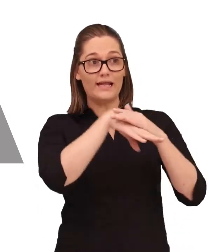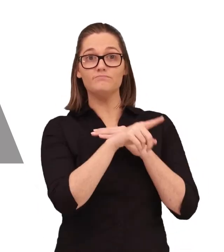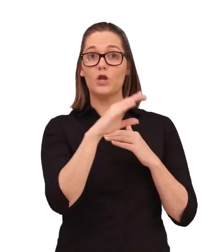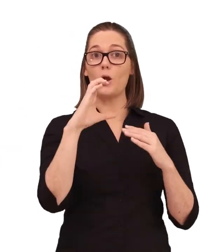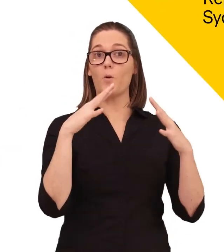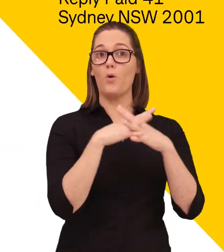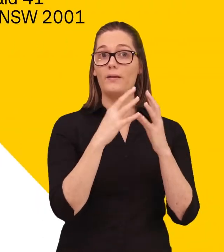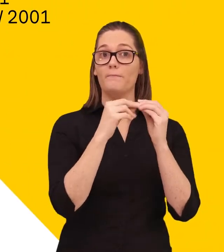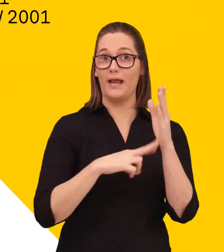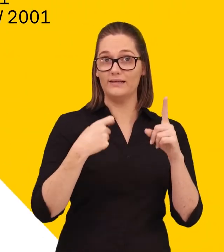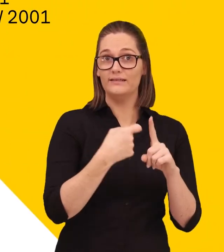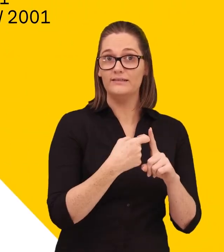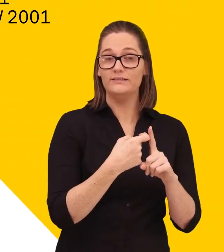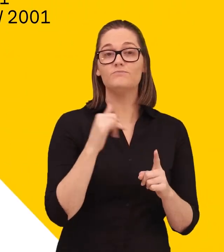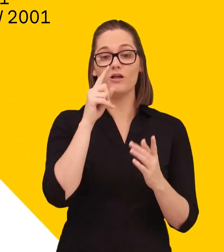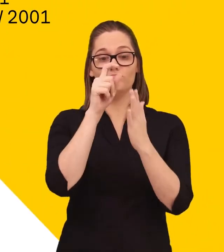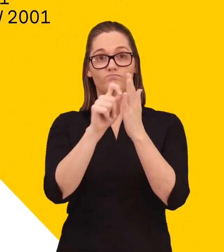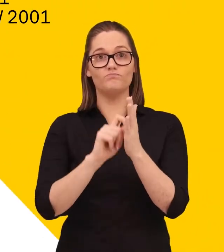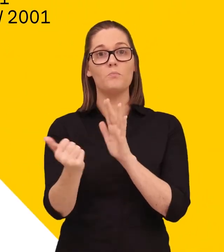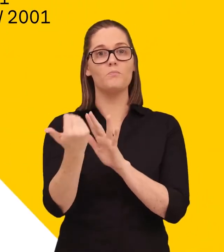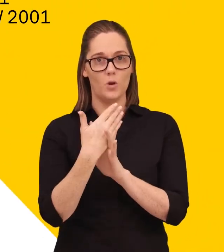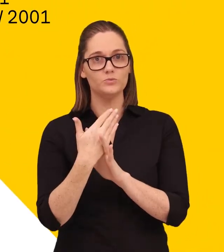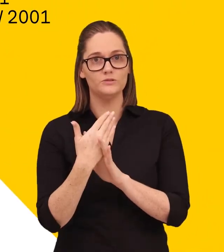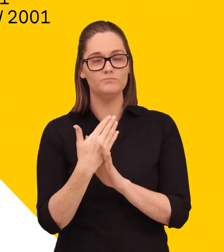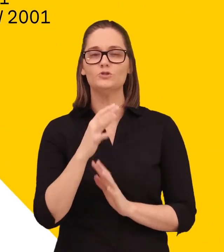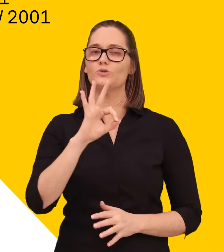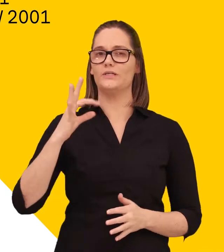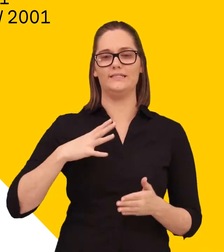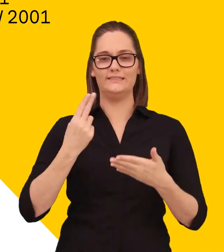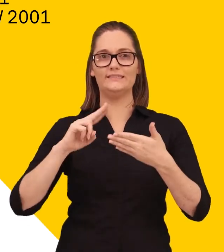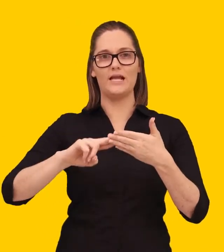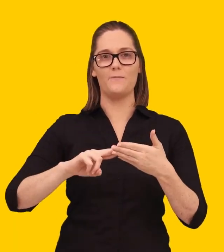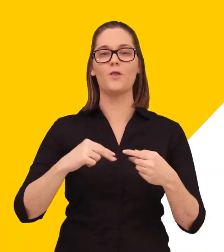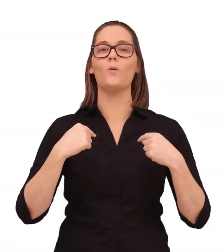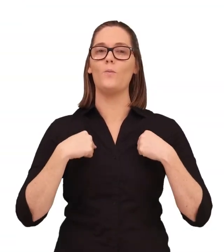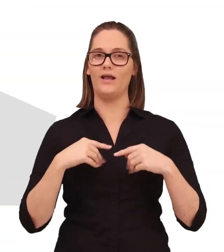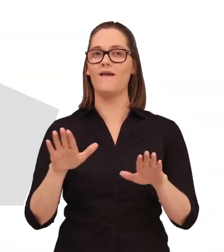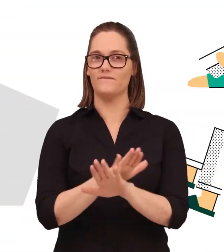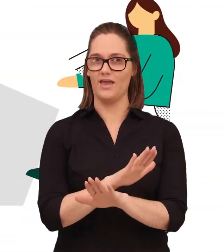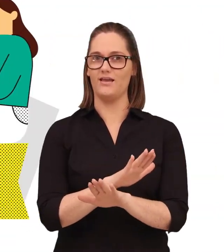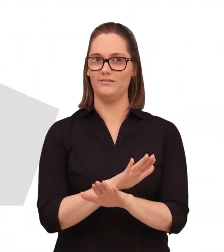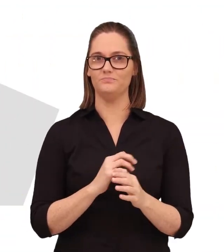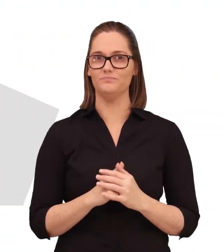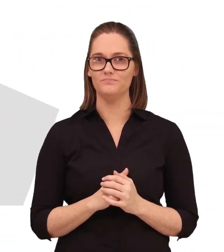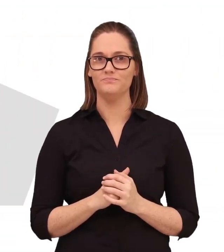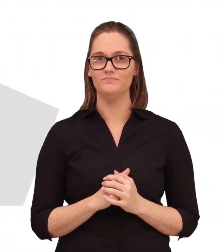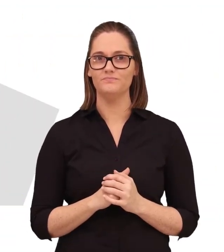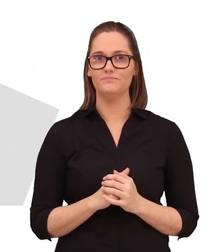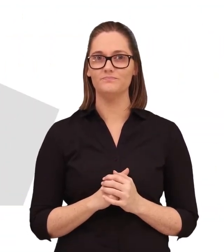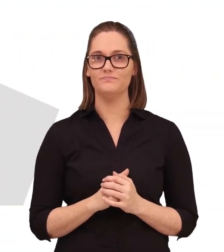or writing to us there's no need to use a stamp we'll cover the postage when you make a complaint